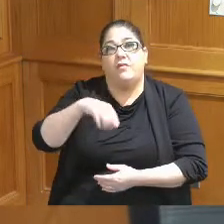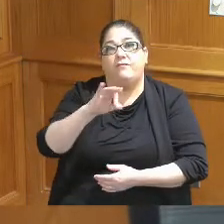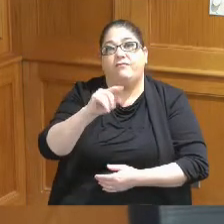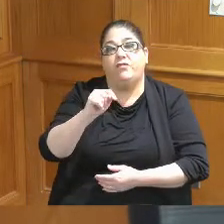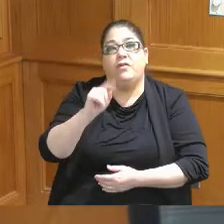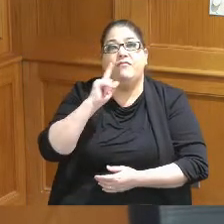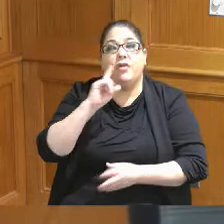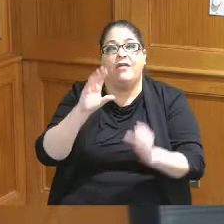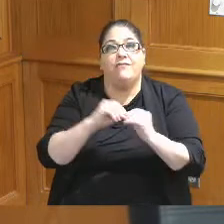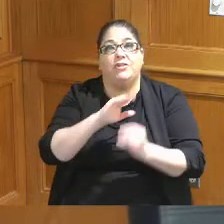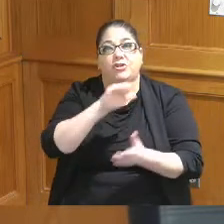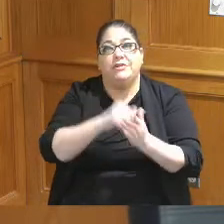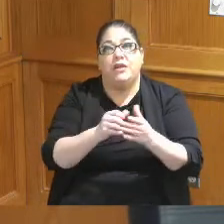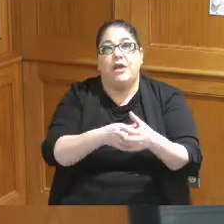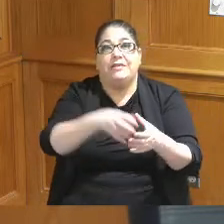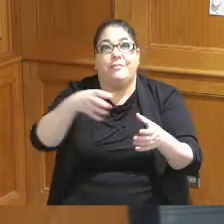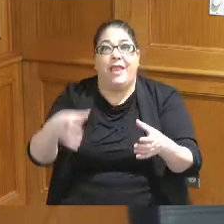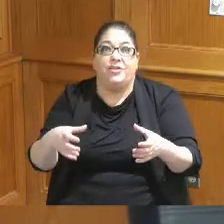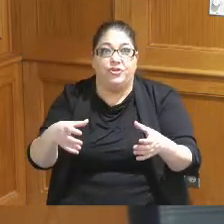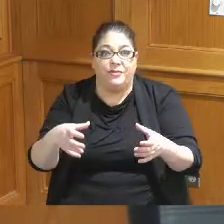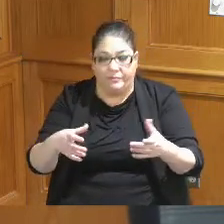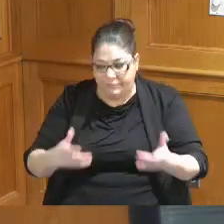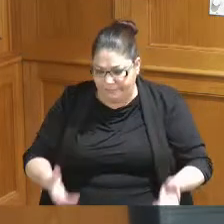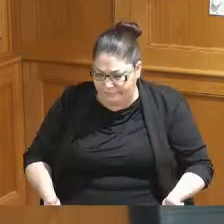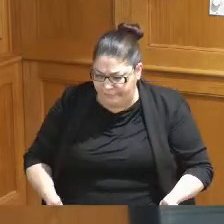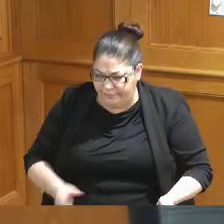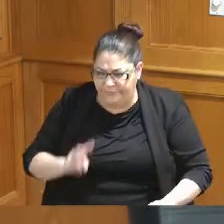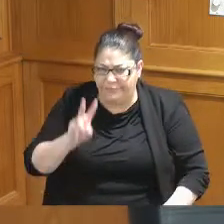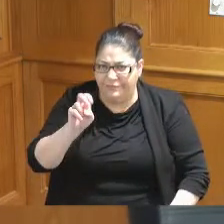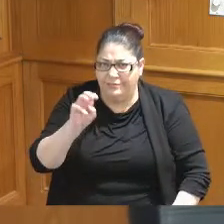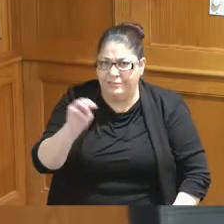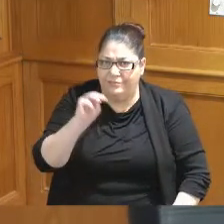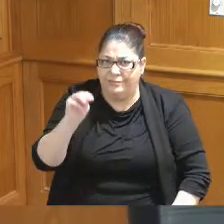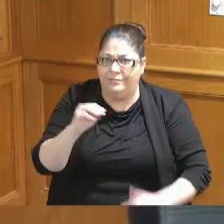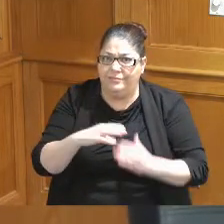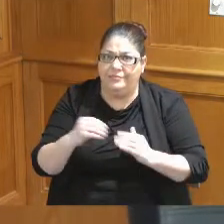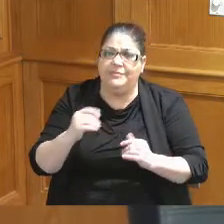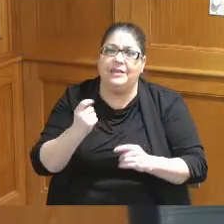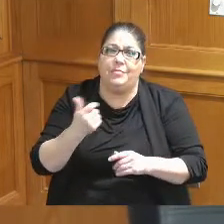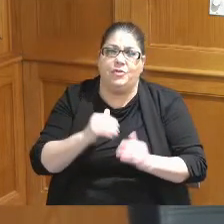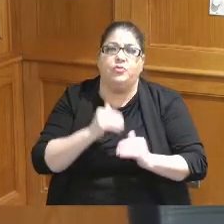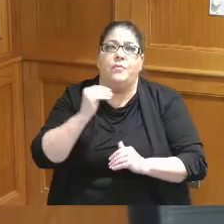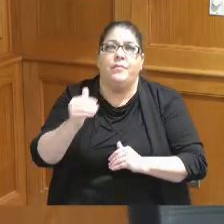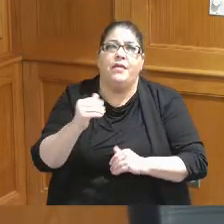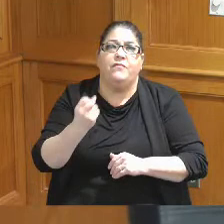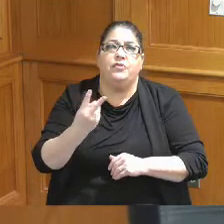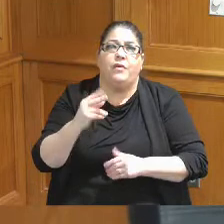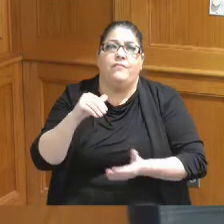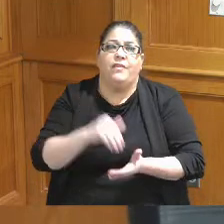of Convention Center which I think 200 million dollars is a bit much for just 12,000 square